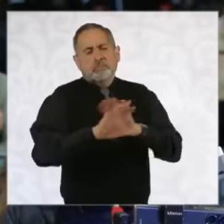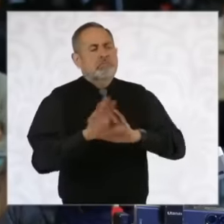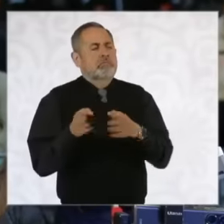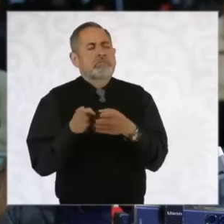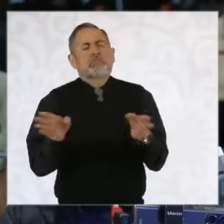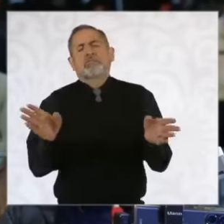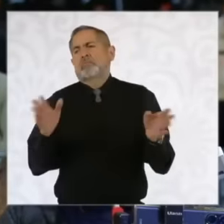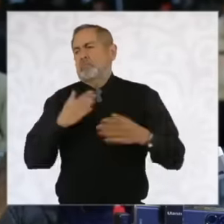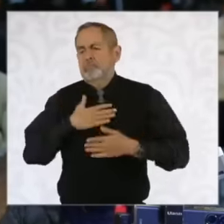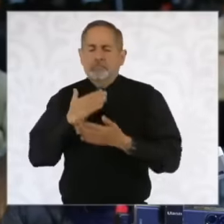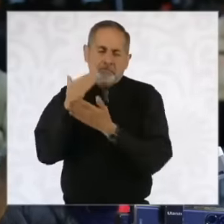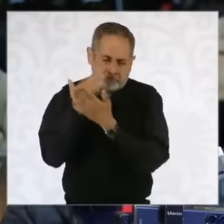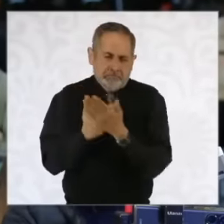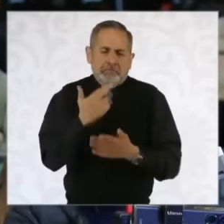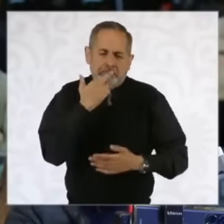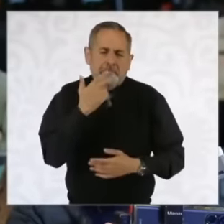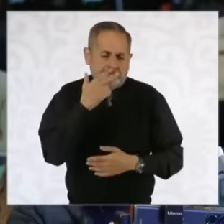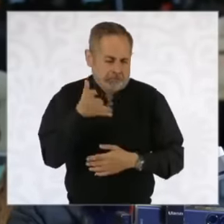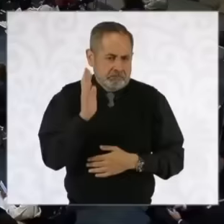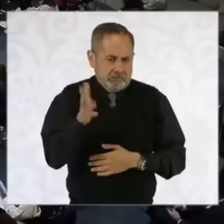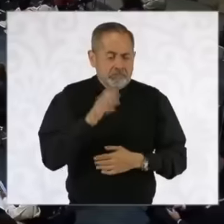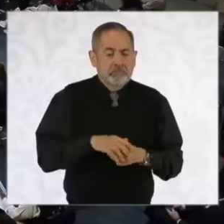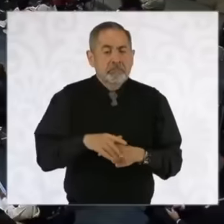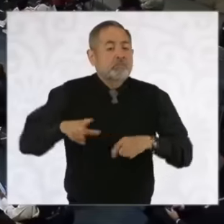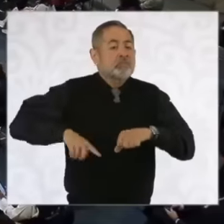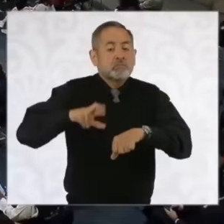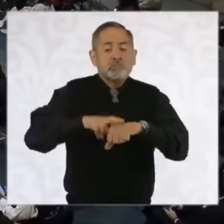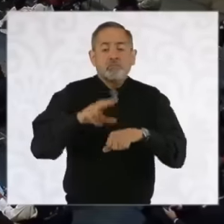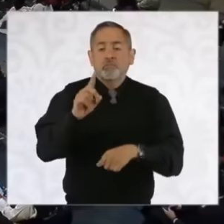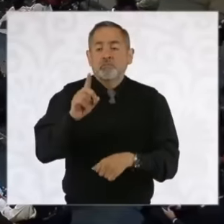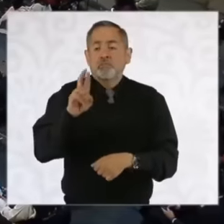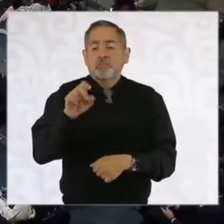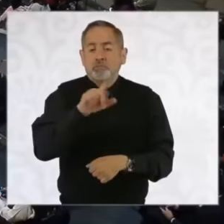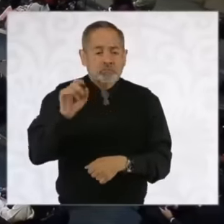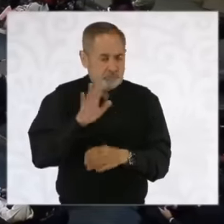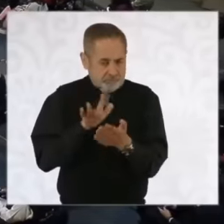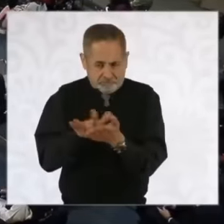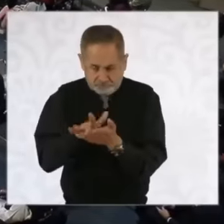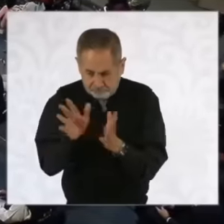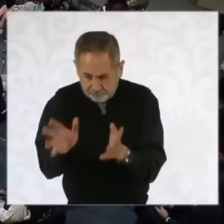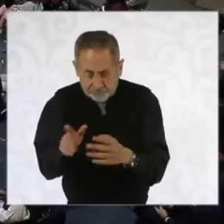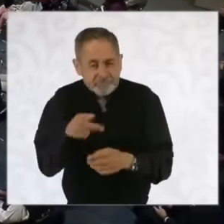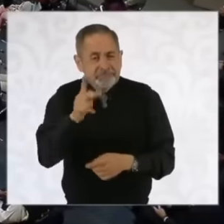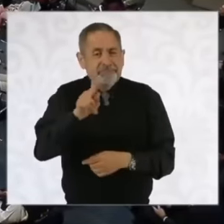democratic participation, Governor Durazo encouraged him. Unfortunately, the